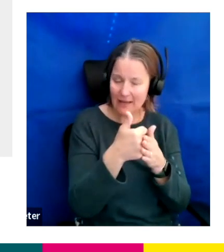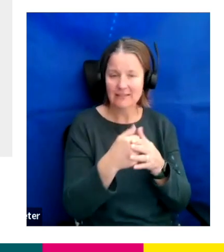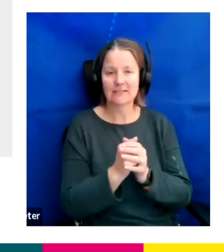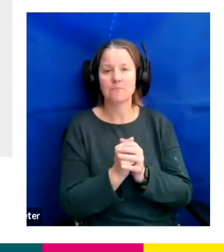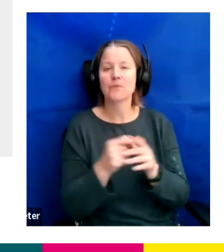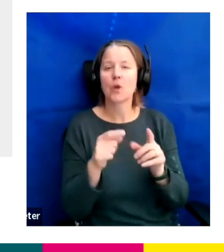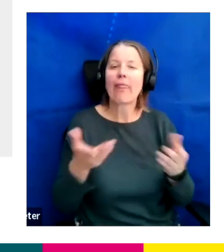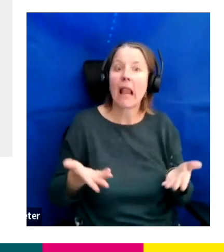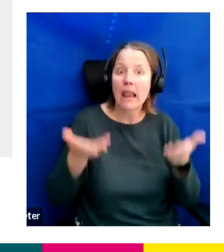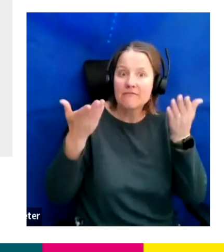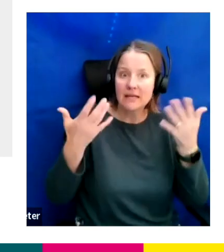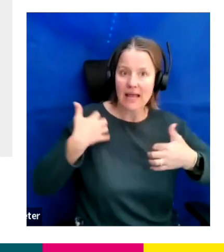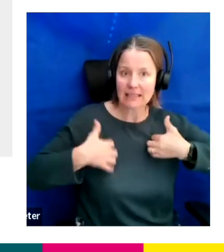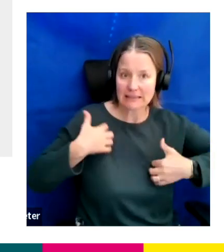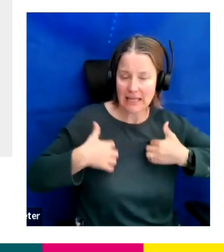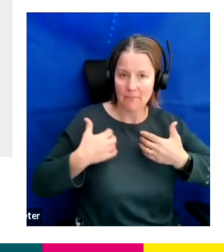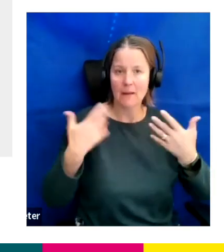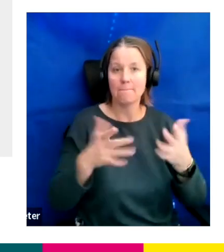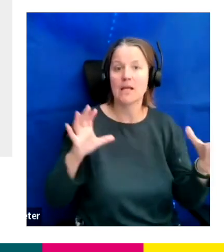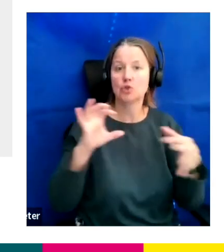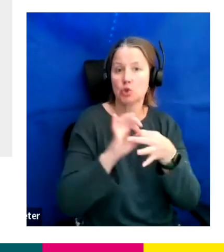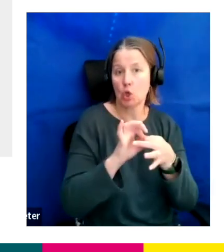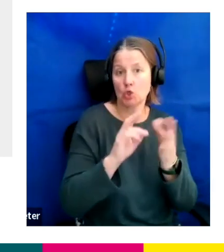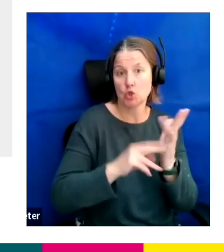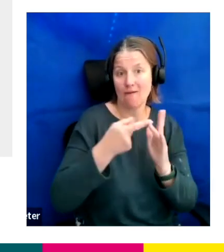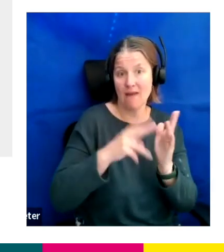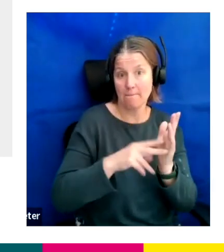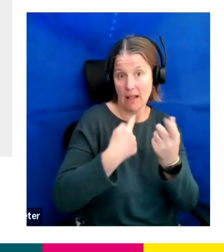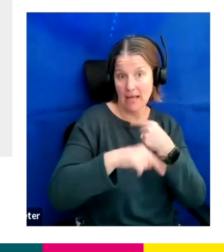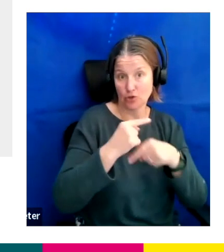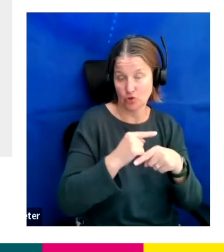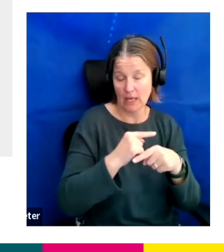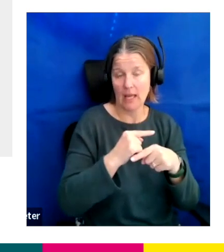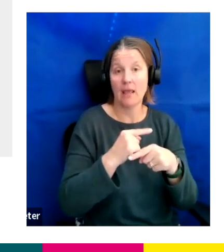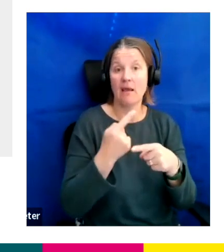So I joined in November at the end of last year and I, like I said, work with Lauren